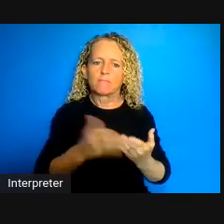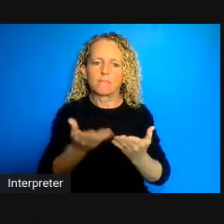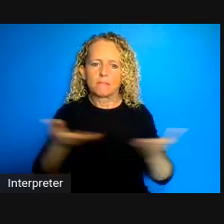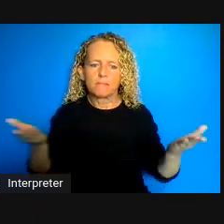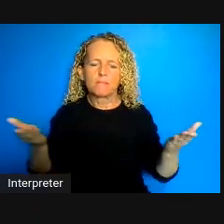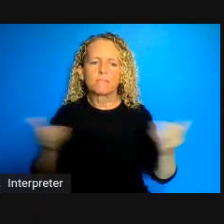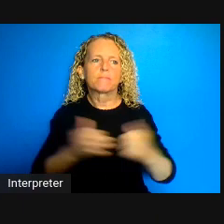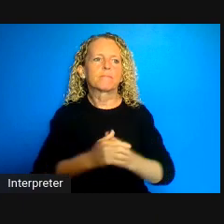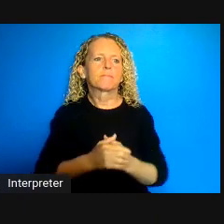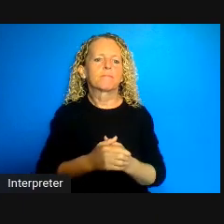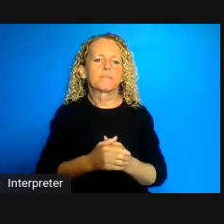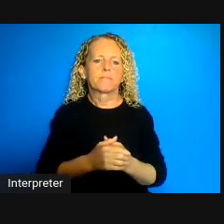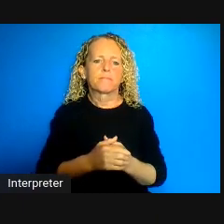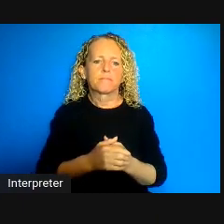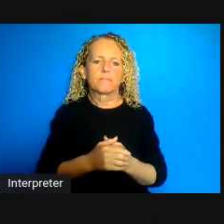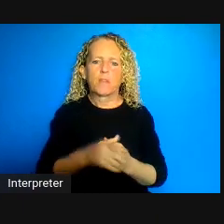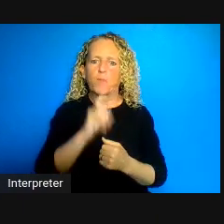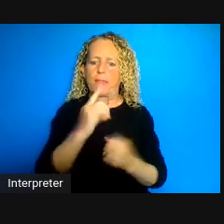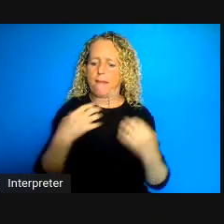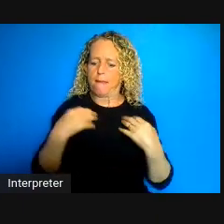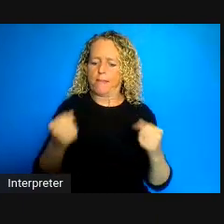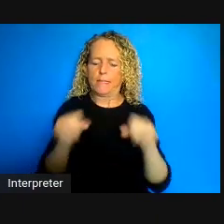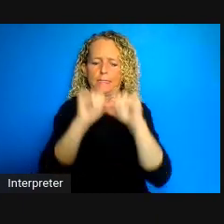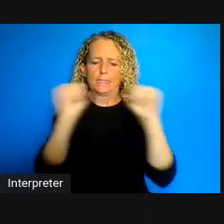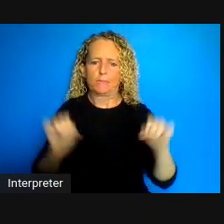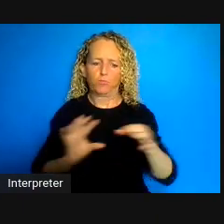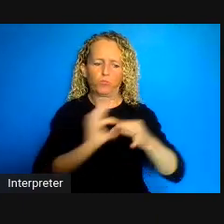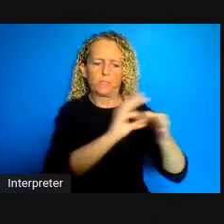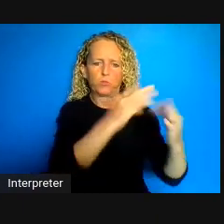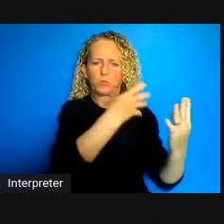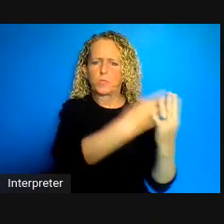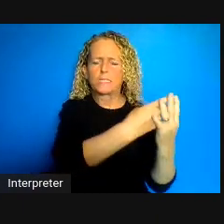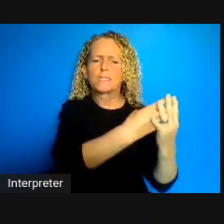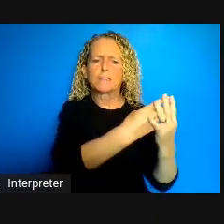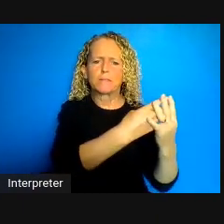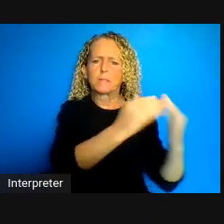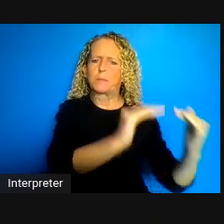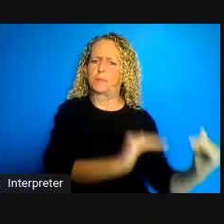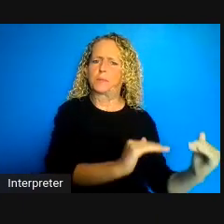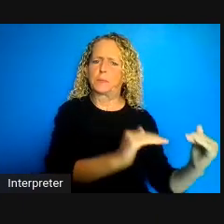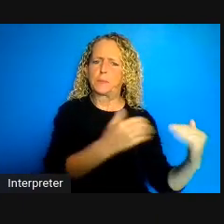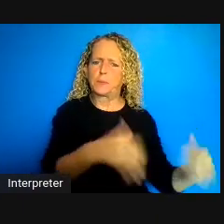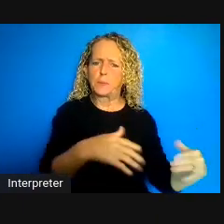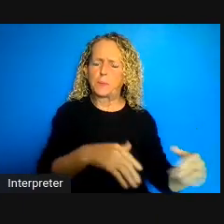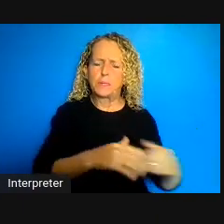in in prisons across the country so normally when you know when you have